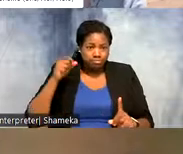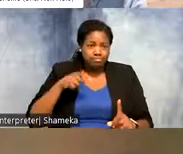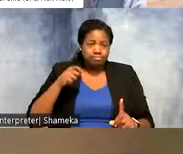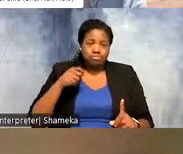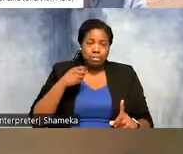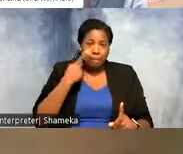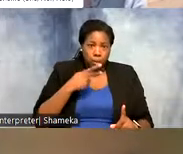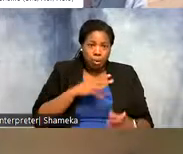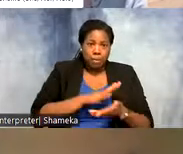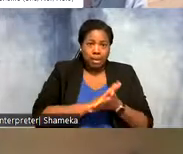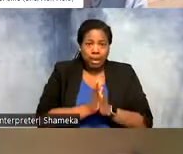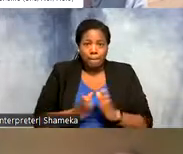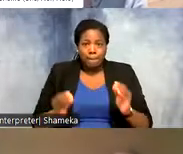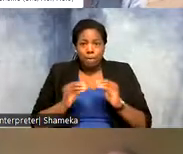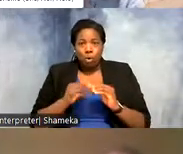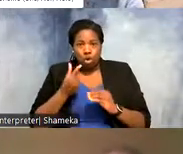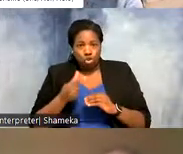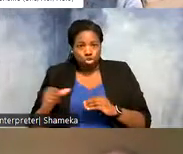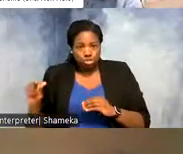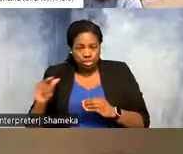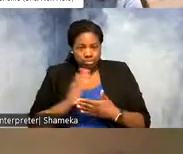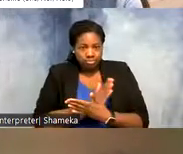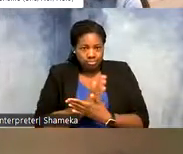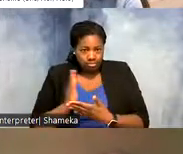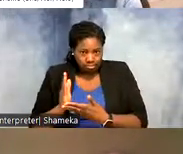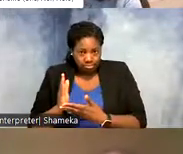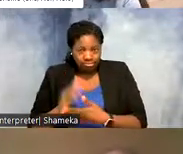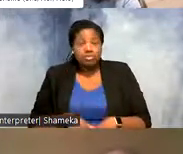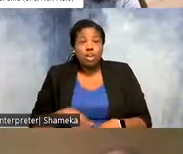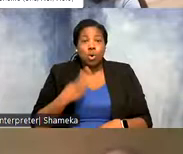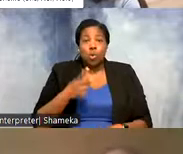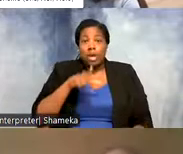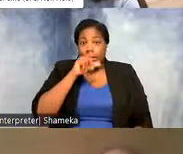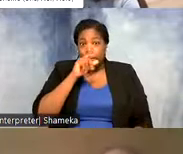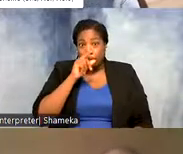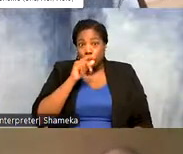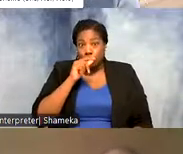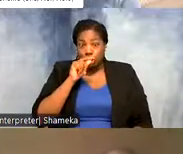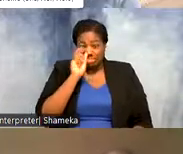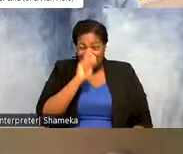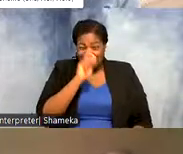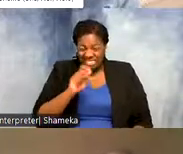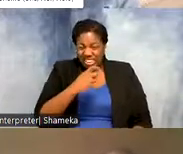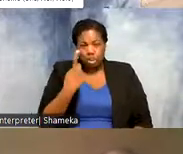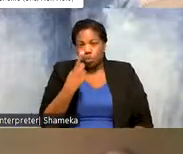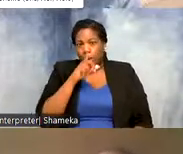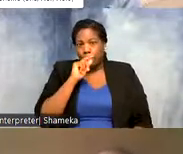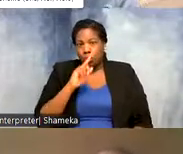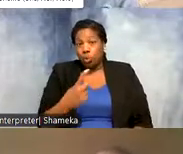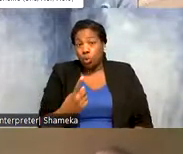over time. This is one bird, detections of one bird and this bird was tracked with this